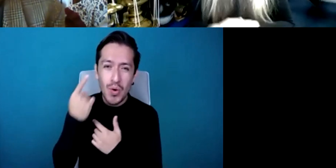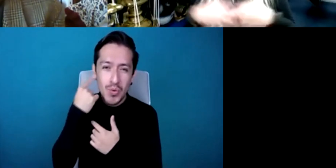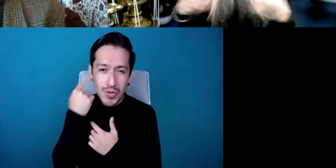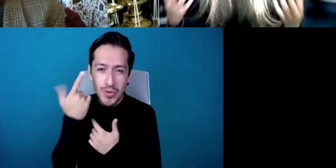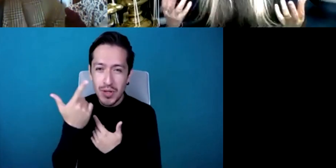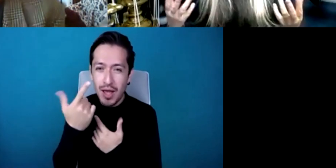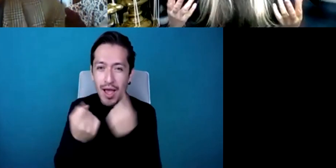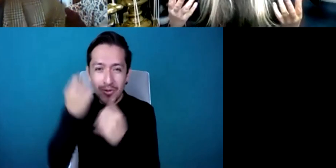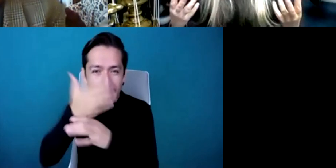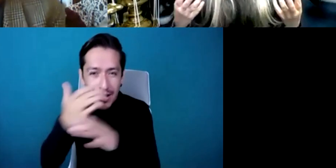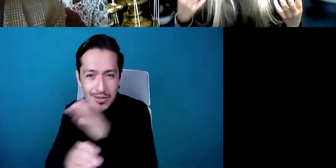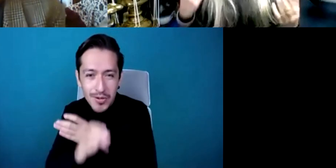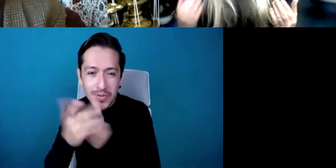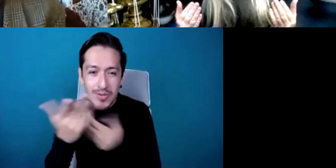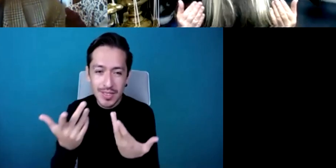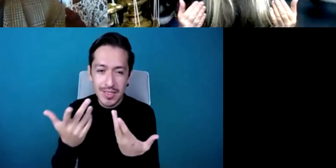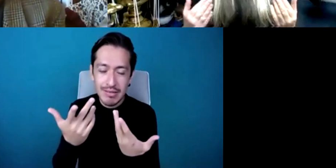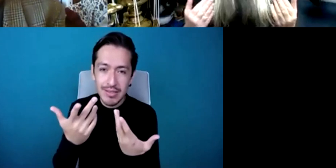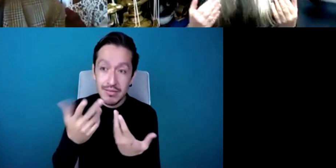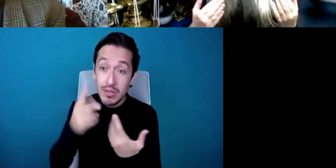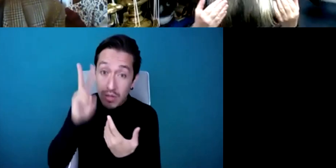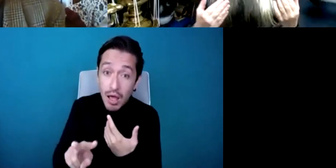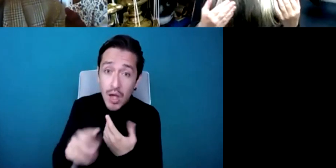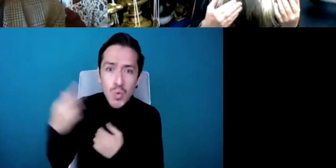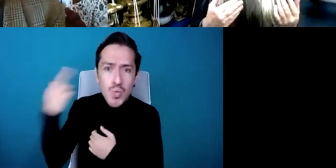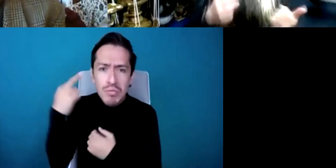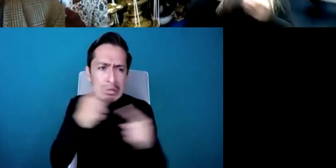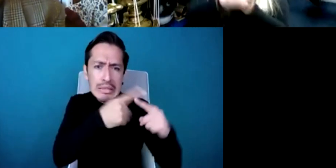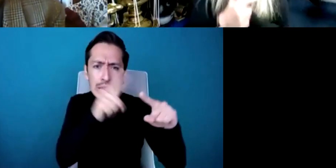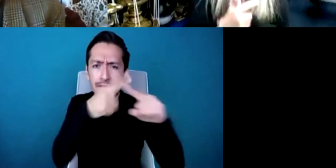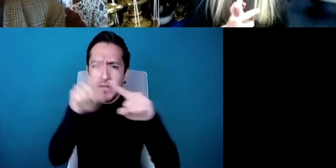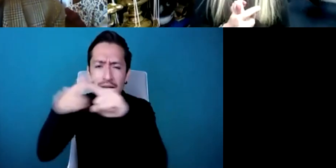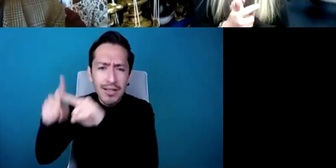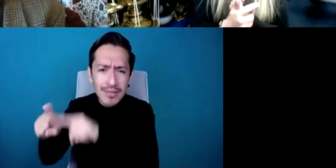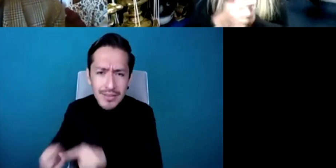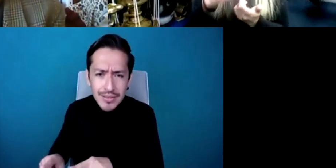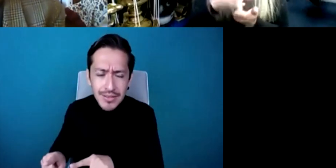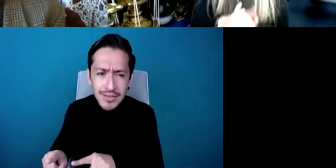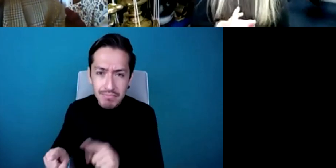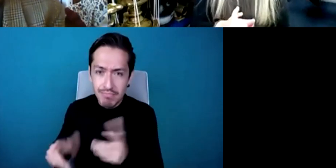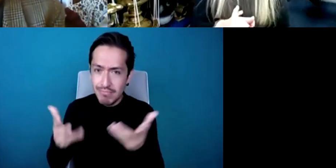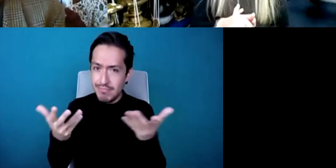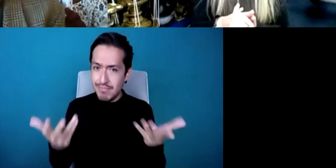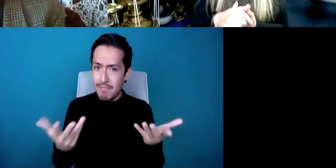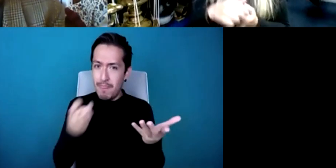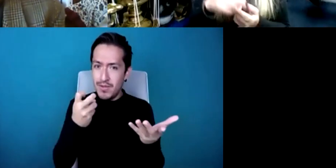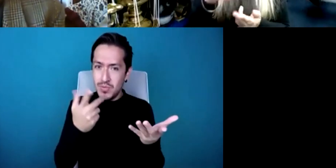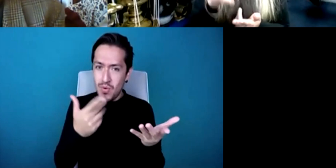lots of different things but it meant that we were dealing with sound creation with music making with